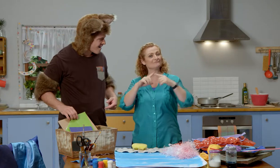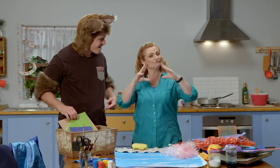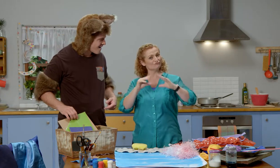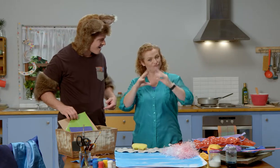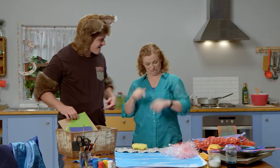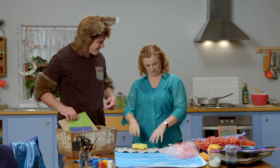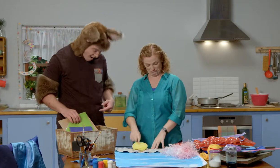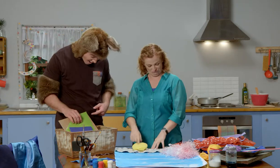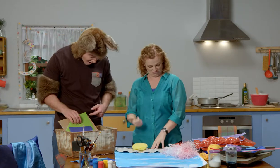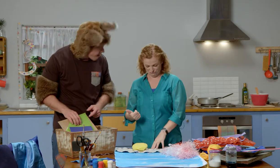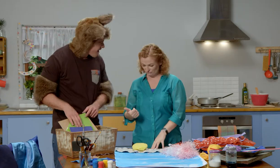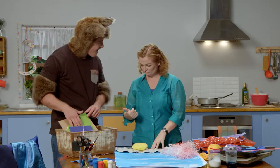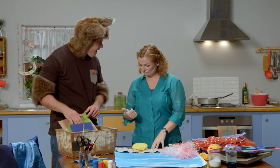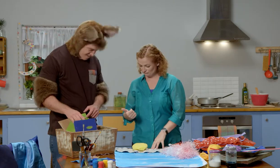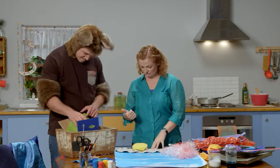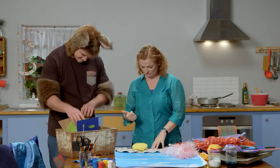We could use it as a sea sponge.